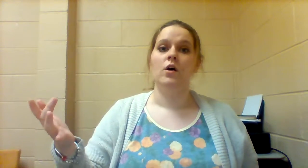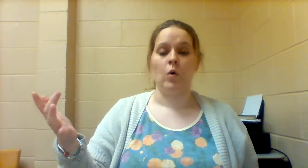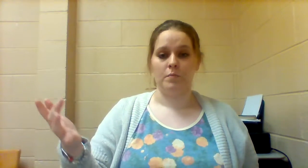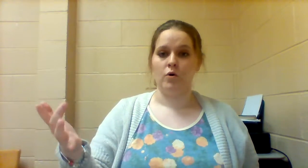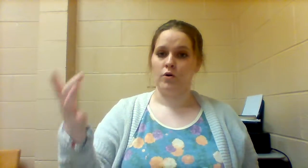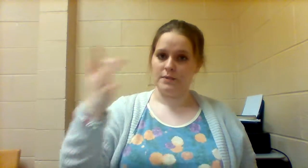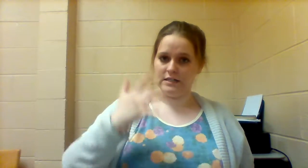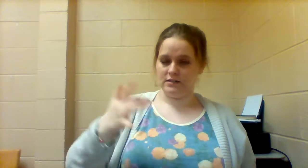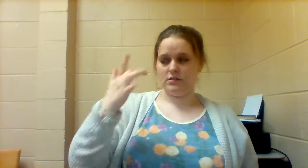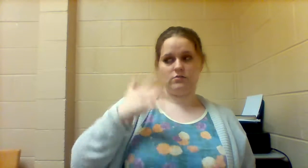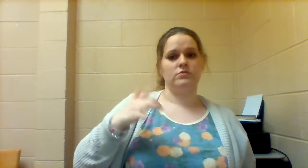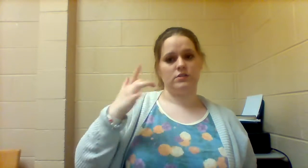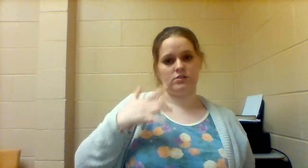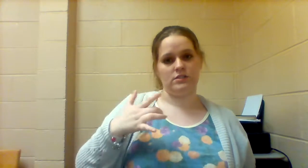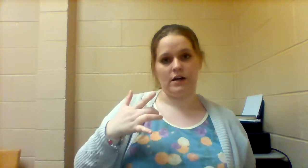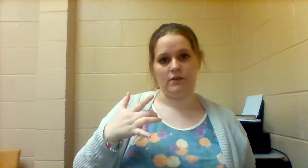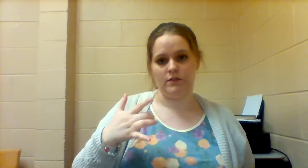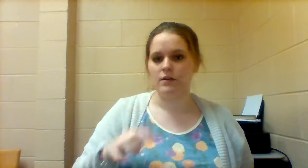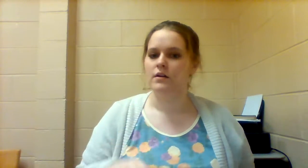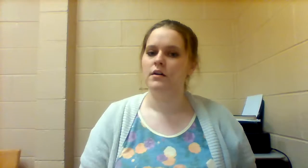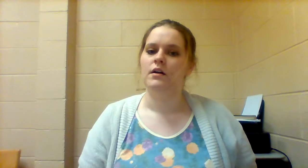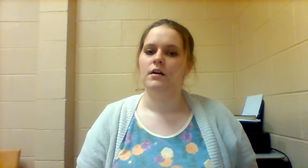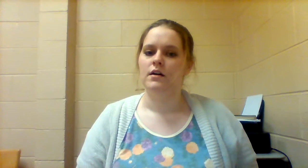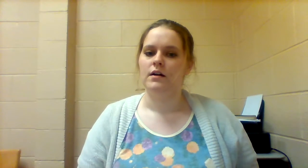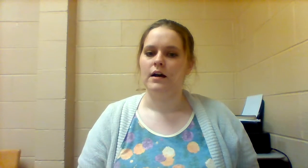Or POOR ME you do it to yourself